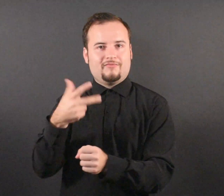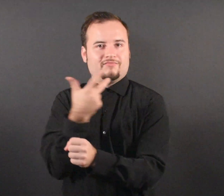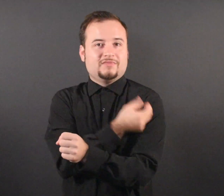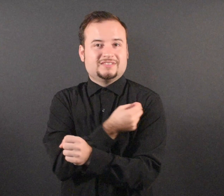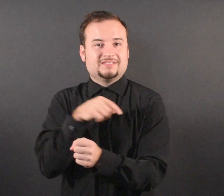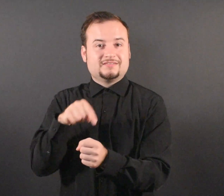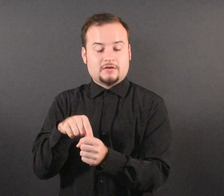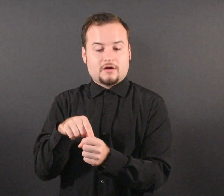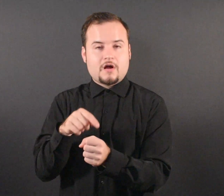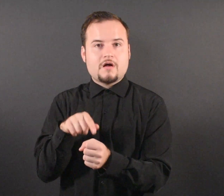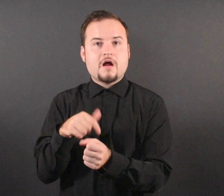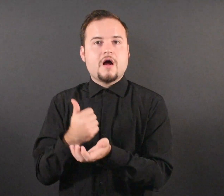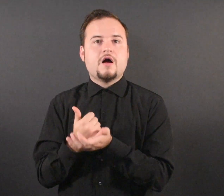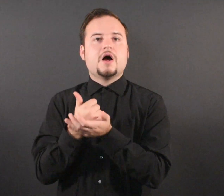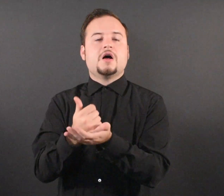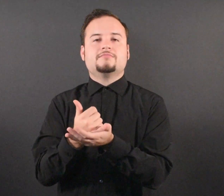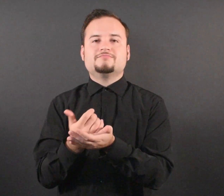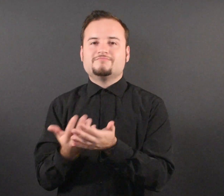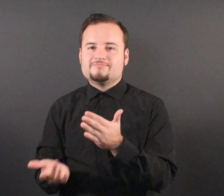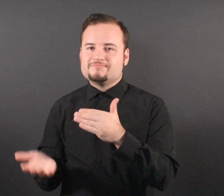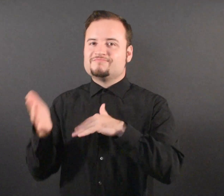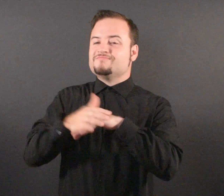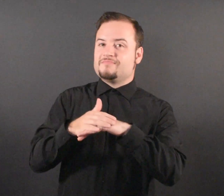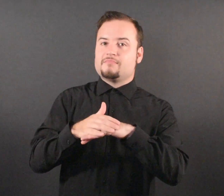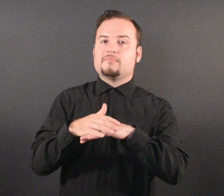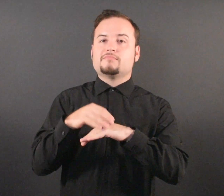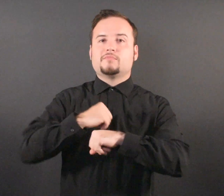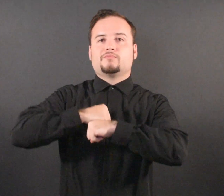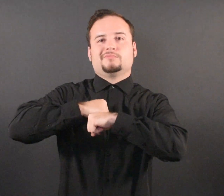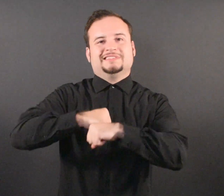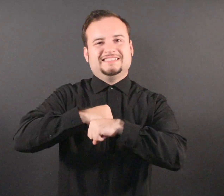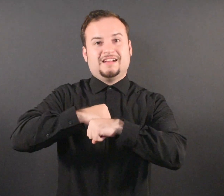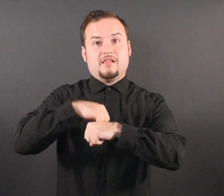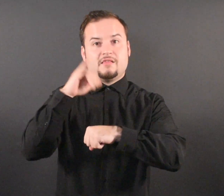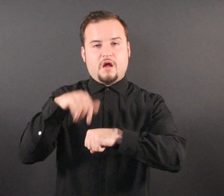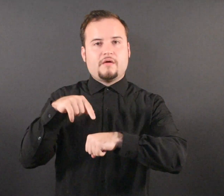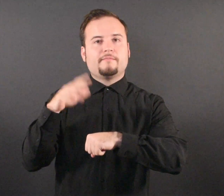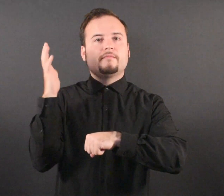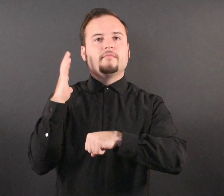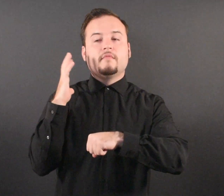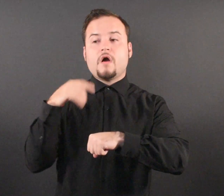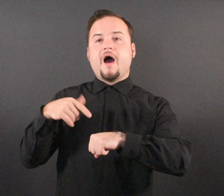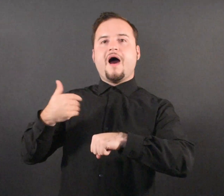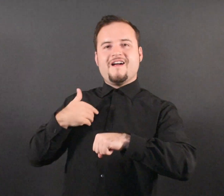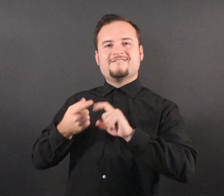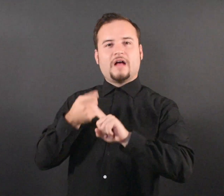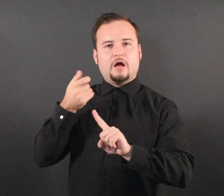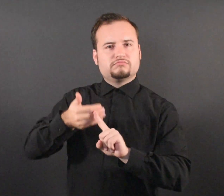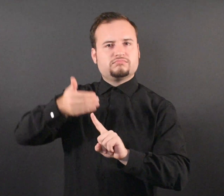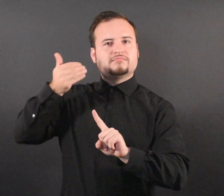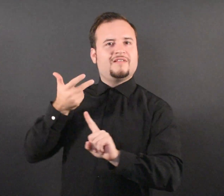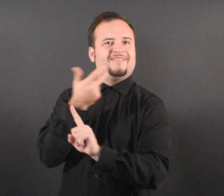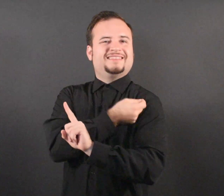vaccine composition, helping to restore protection that has waned since previous vaccination